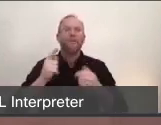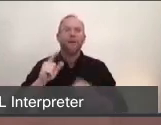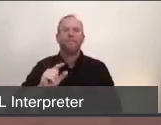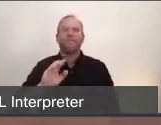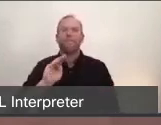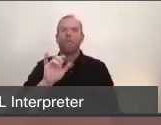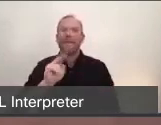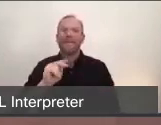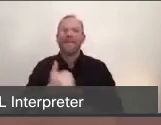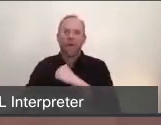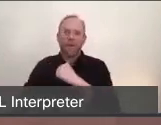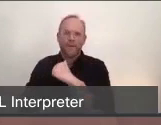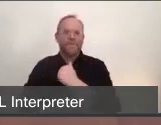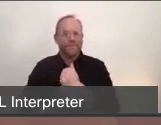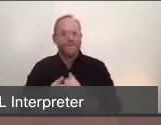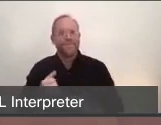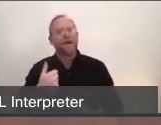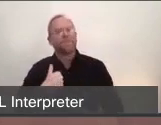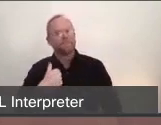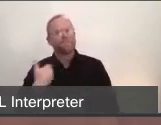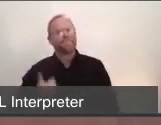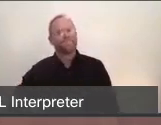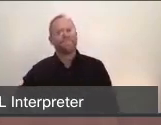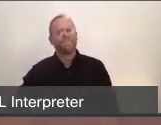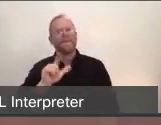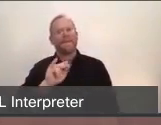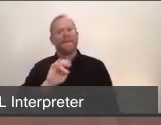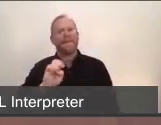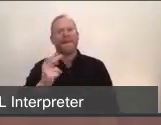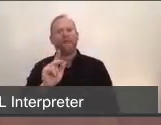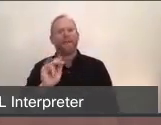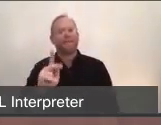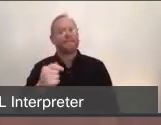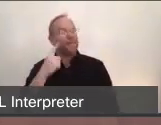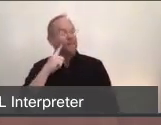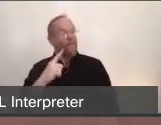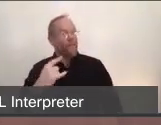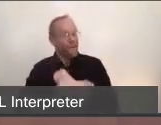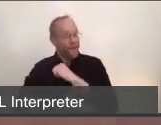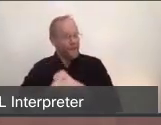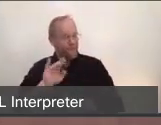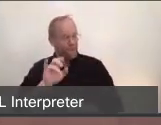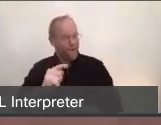I am Laine Hendricks, public information officer for the county of Marin, and I have the honor of serving as your moderator this evening.